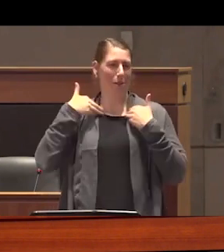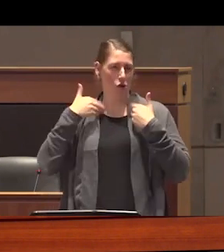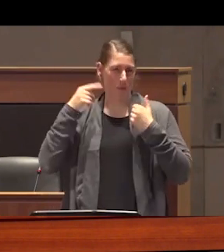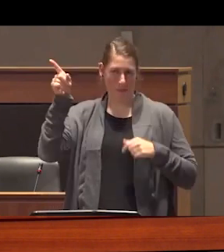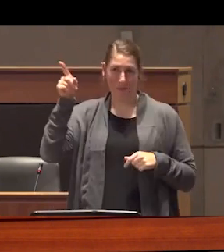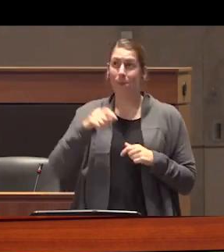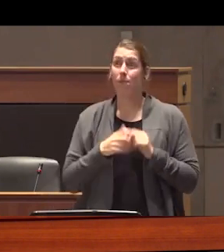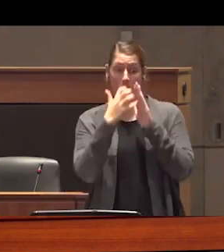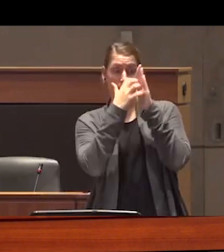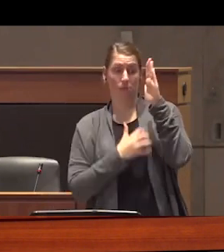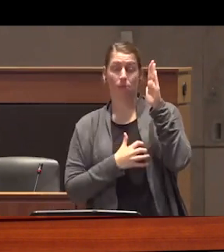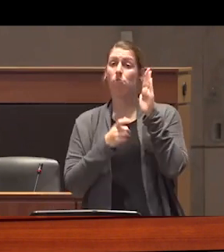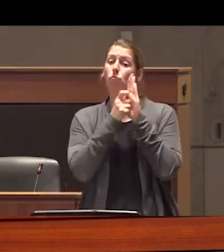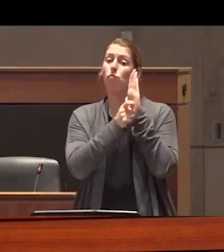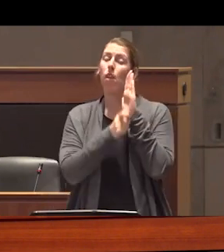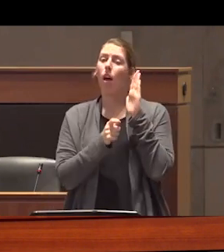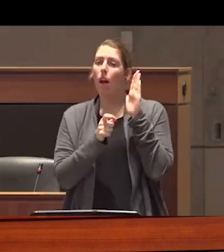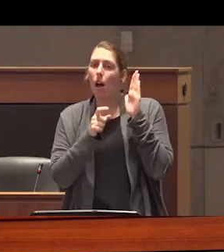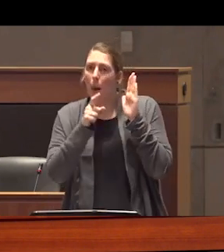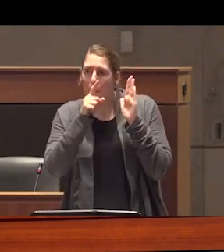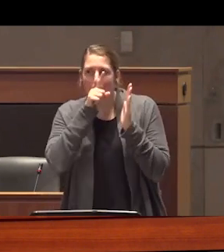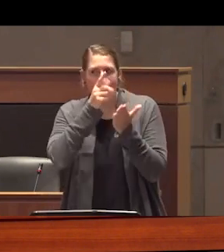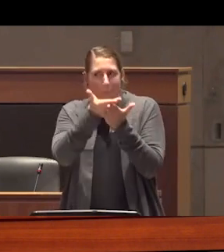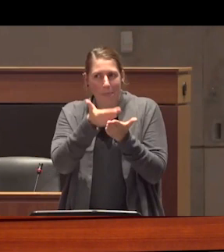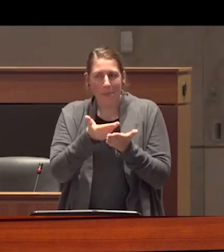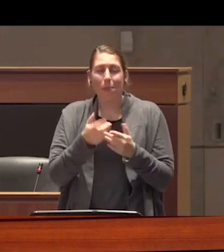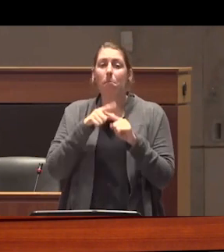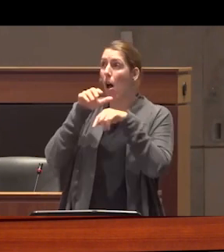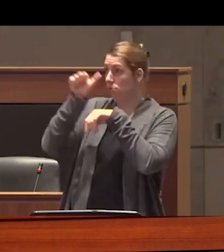in it the authors claim without providing any empirical evidence that offering people free